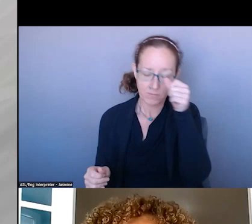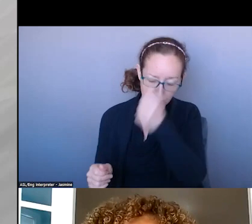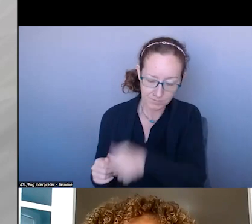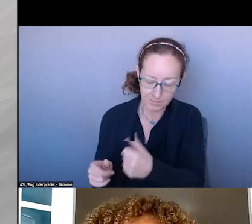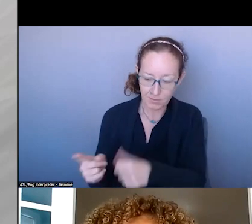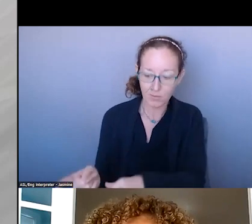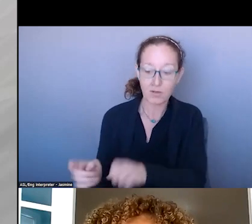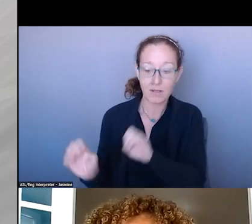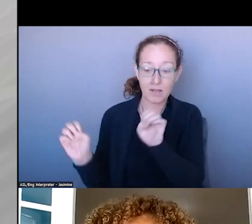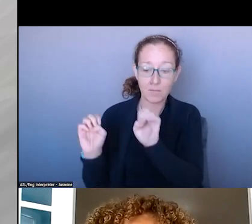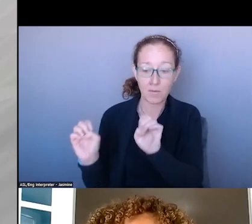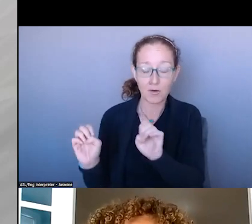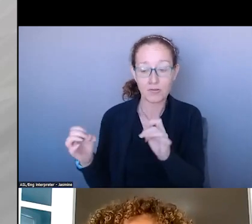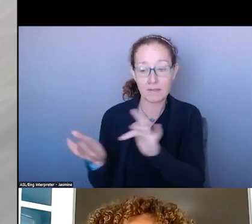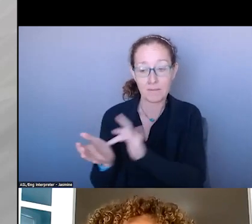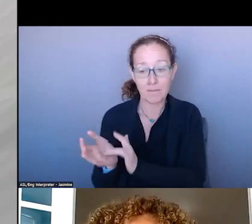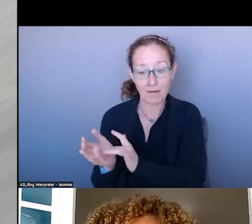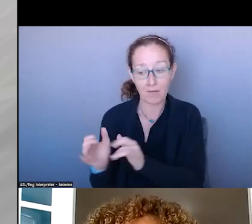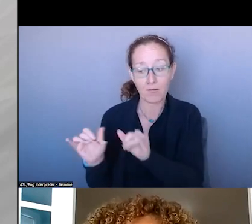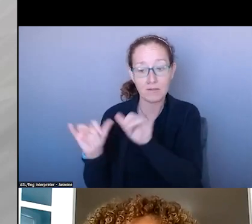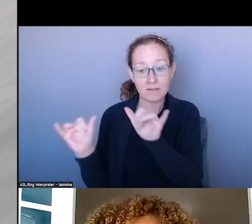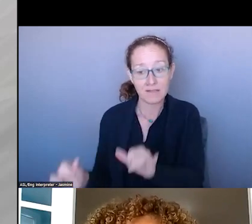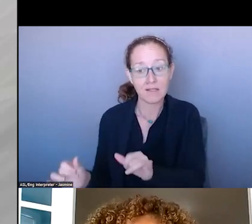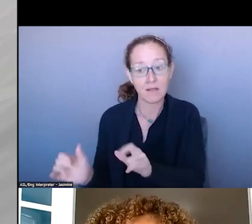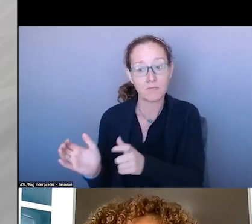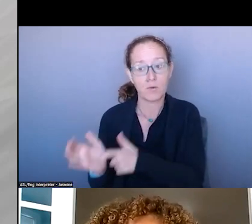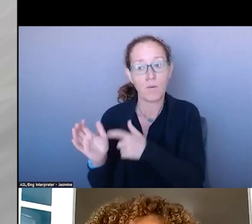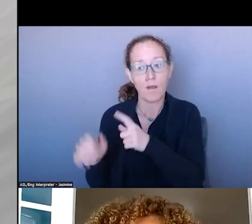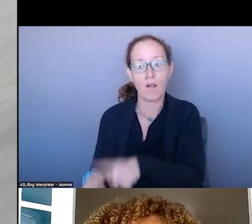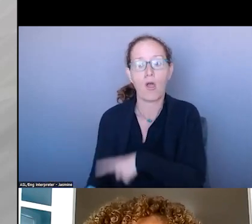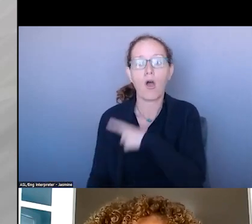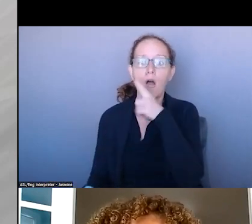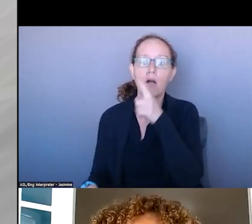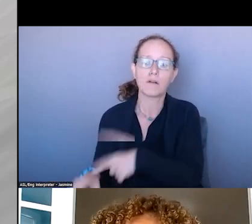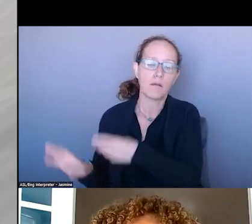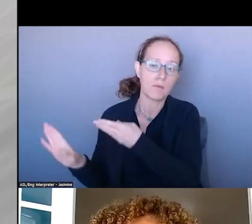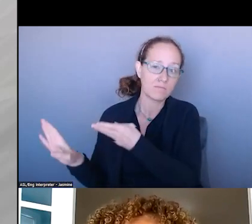HEALTH SYSTEM AND RECOGNIZING THERE HAS BEEN PROGRESS IS